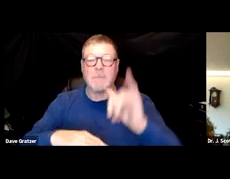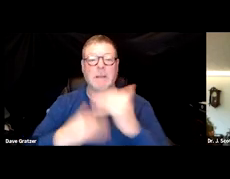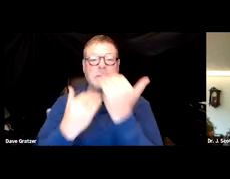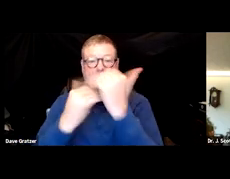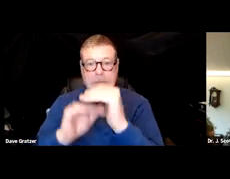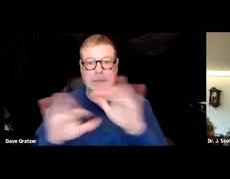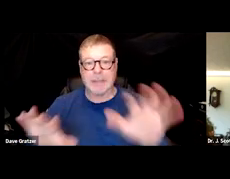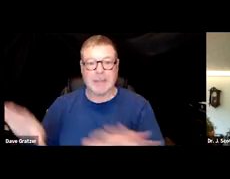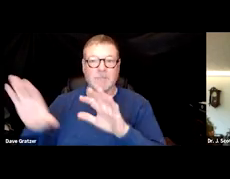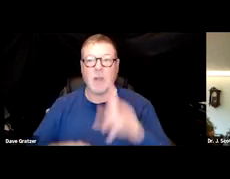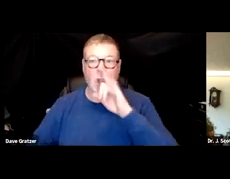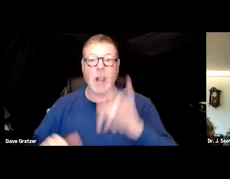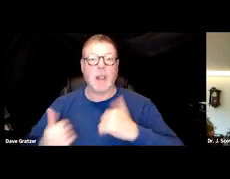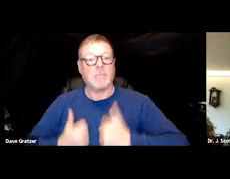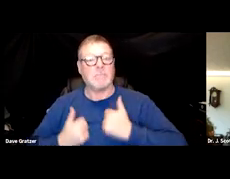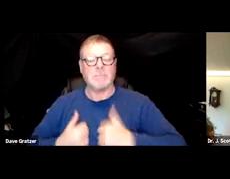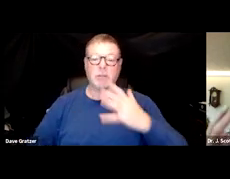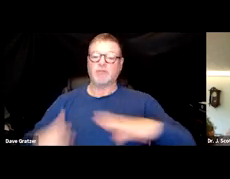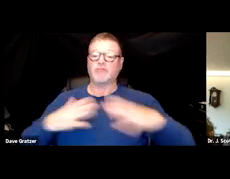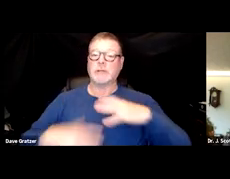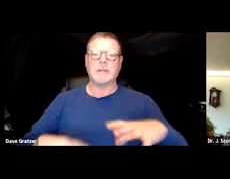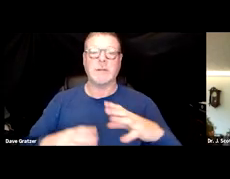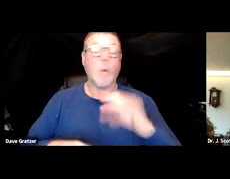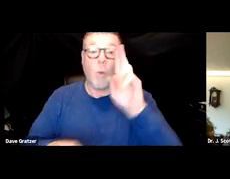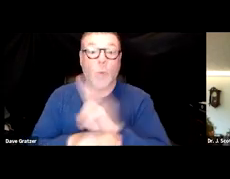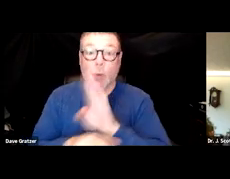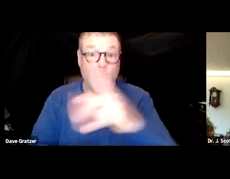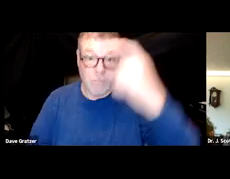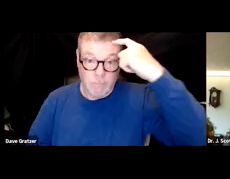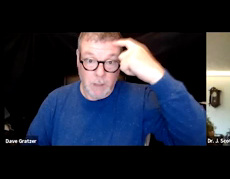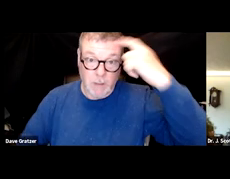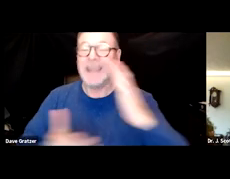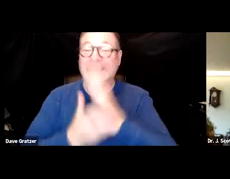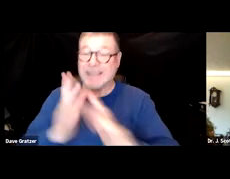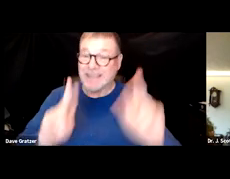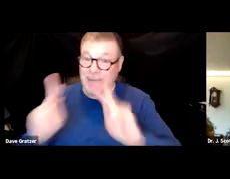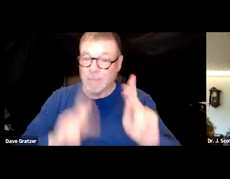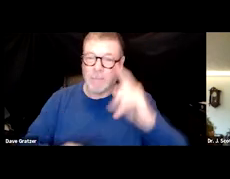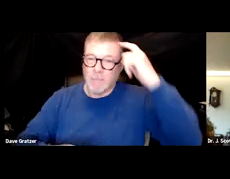such as bathing or dressing or even using your mind. Some people have described mental fatigue